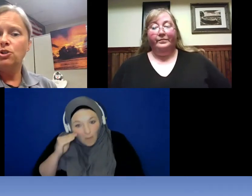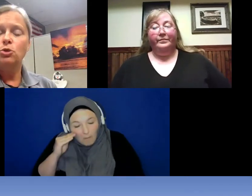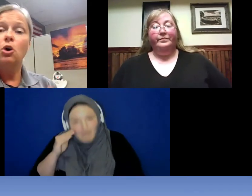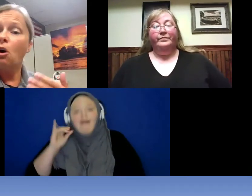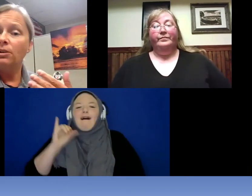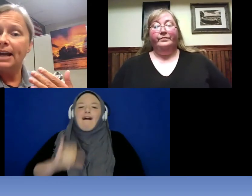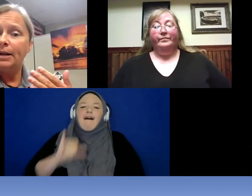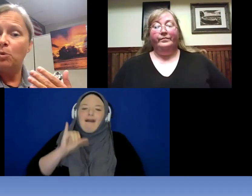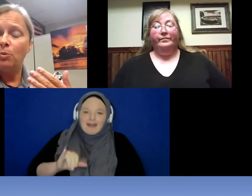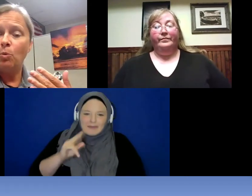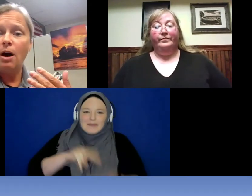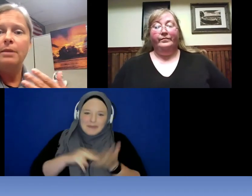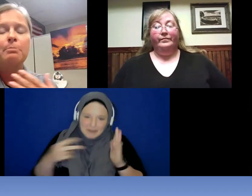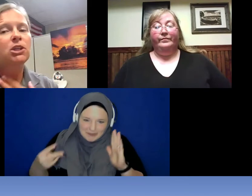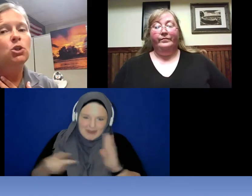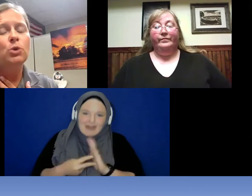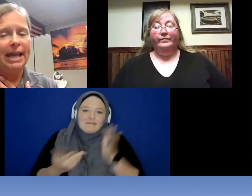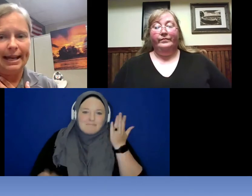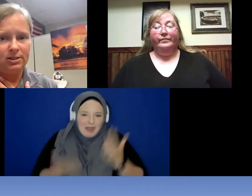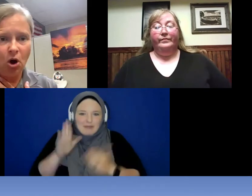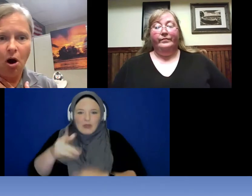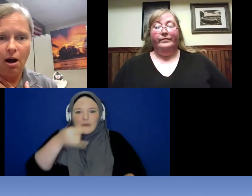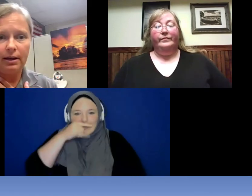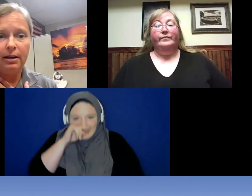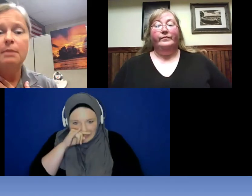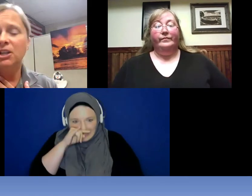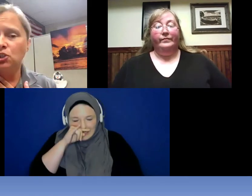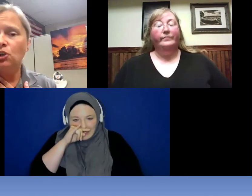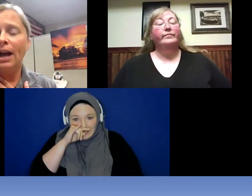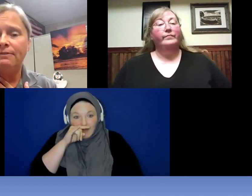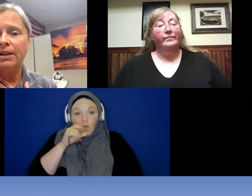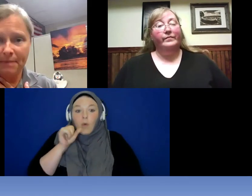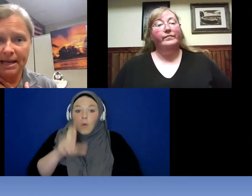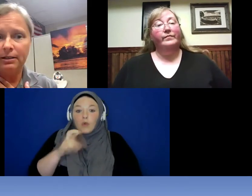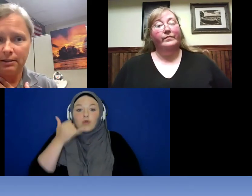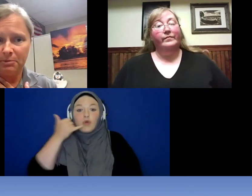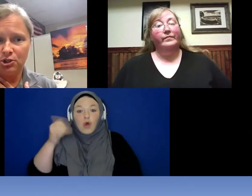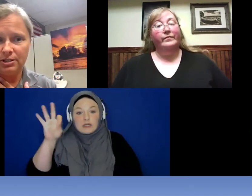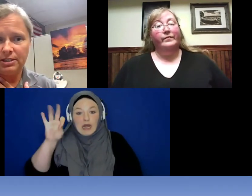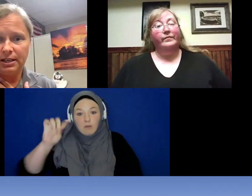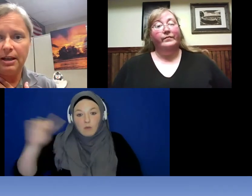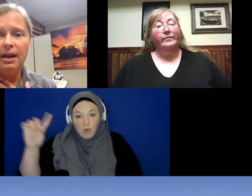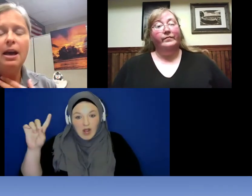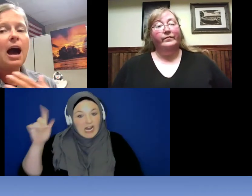to call 9- 1-1 but you can't talk because you are having a medical emergency